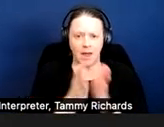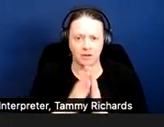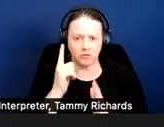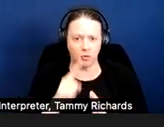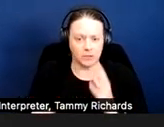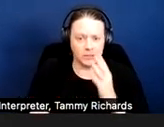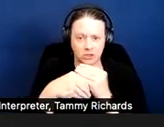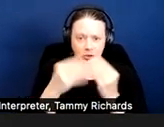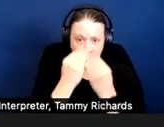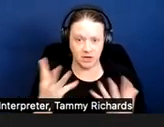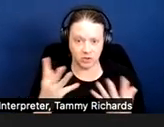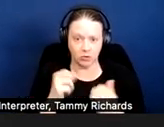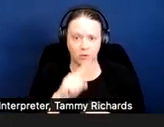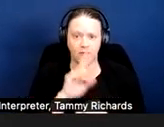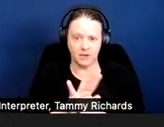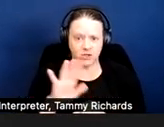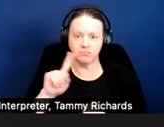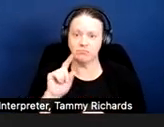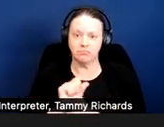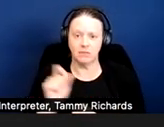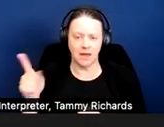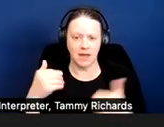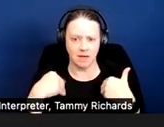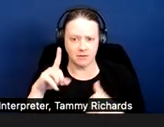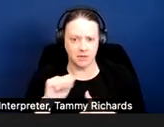not be obvious. Next slide.